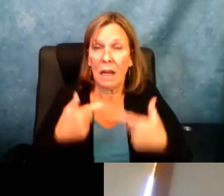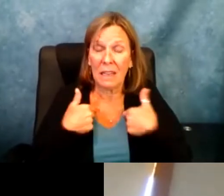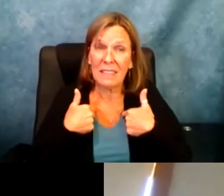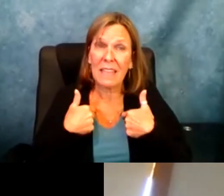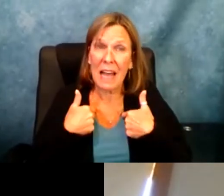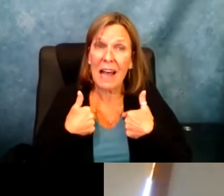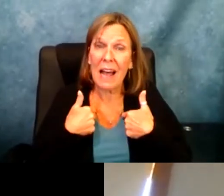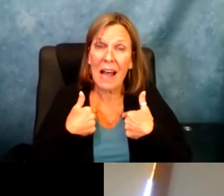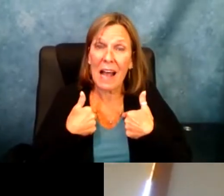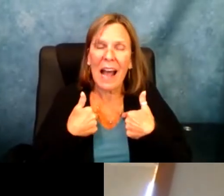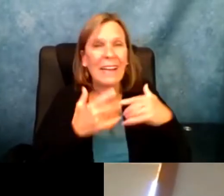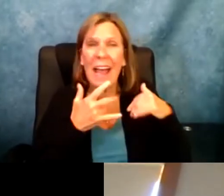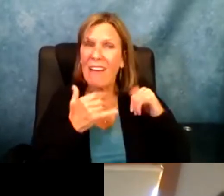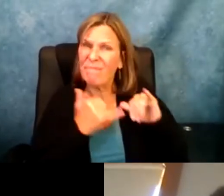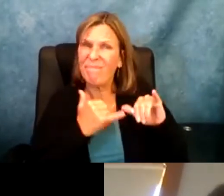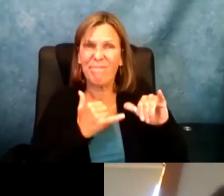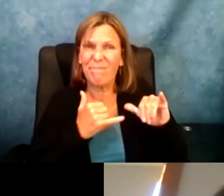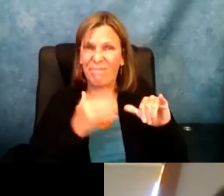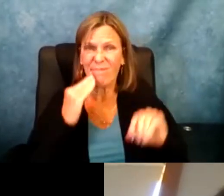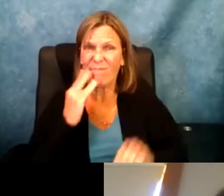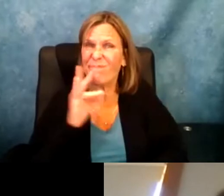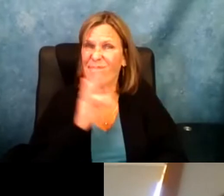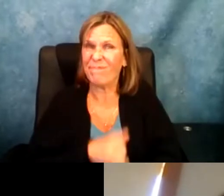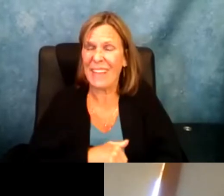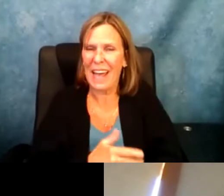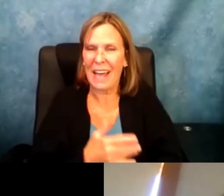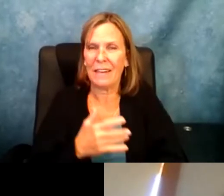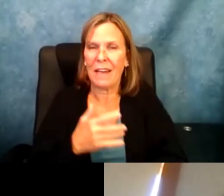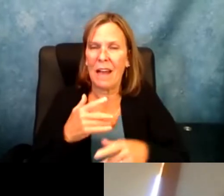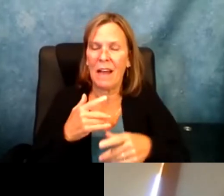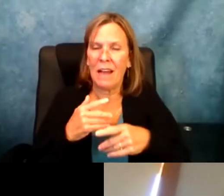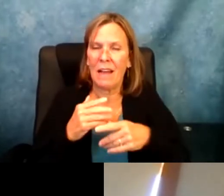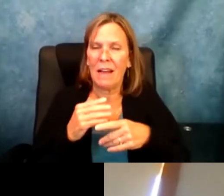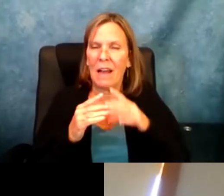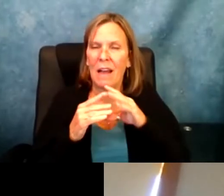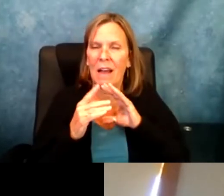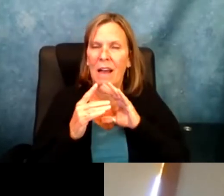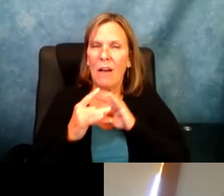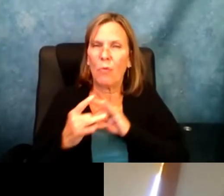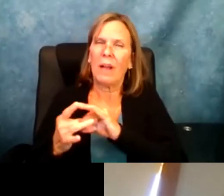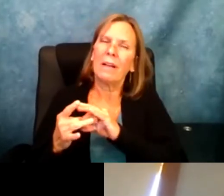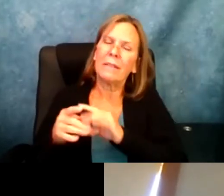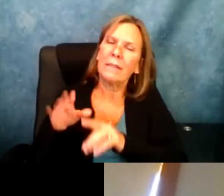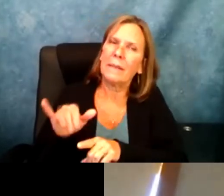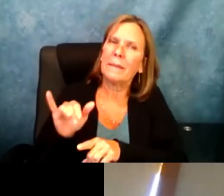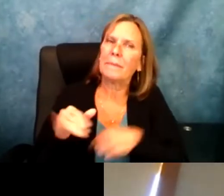I have to repeat a lit of what Shylo said because I did have